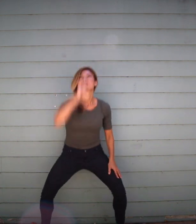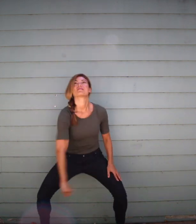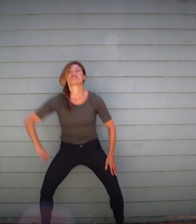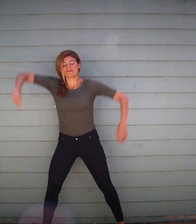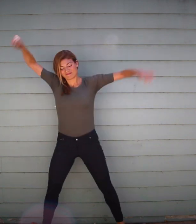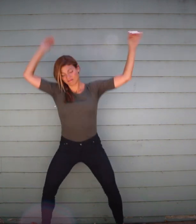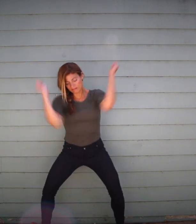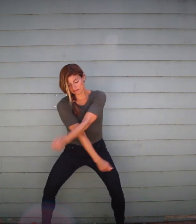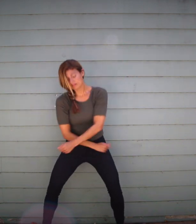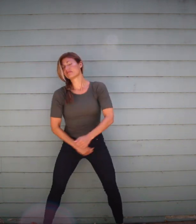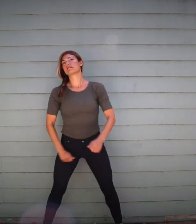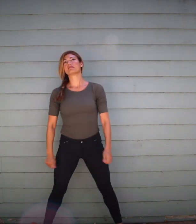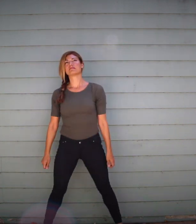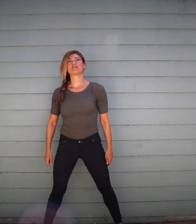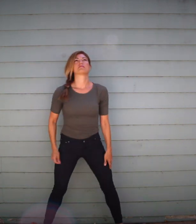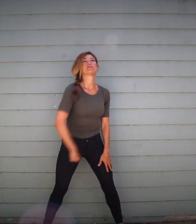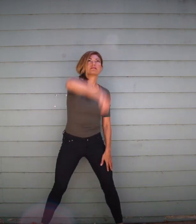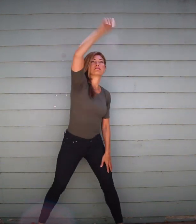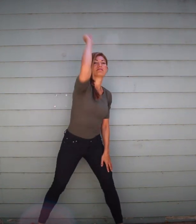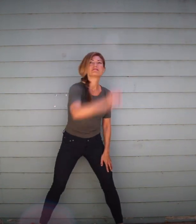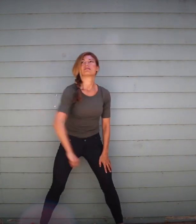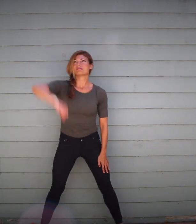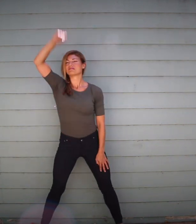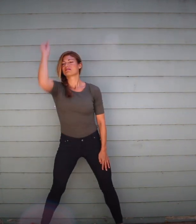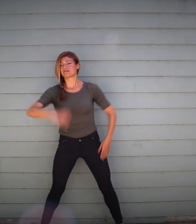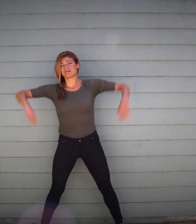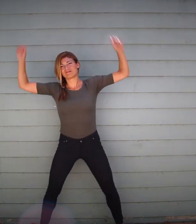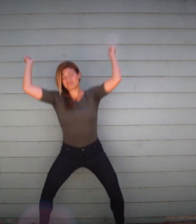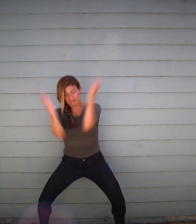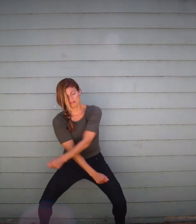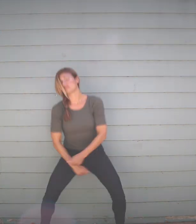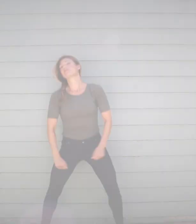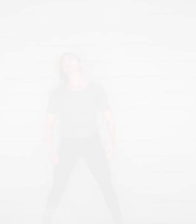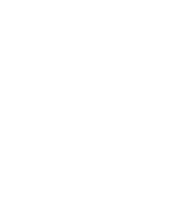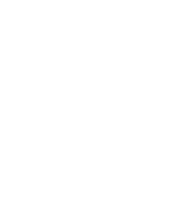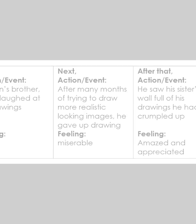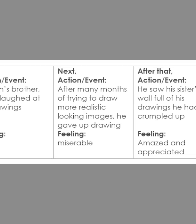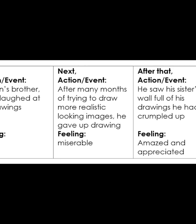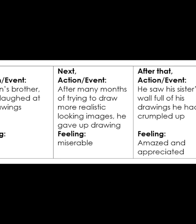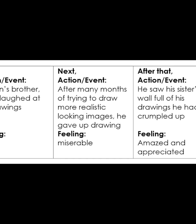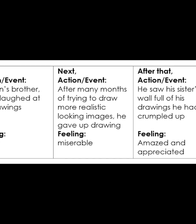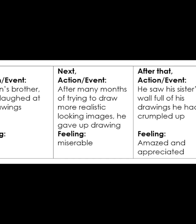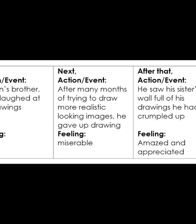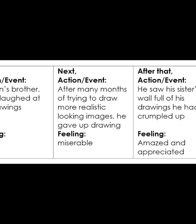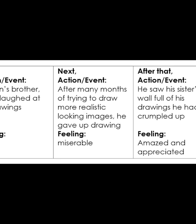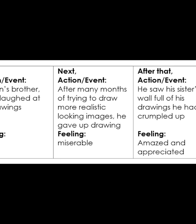Up, Down, Up, Down, Slash the Idea Away.